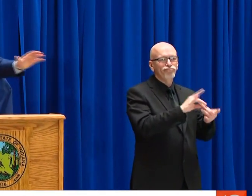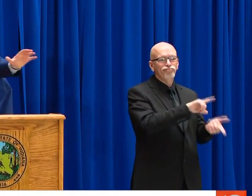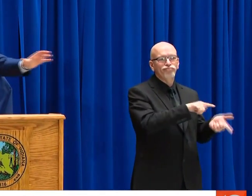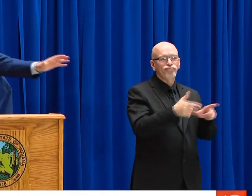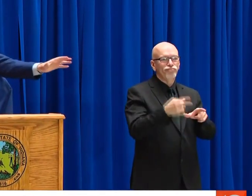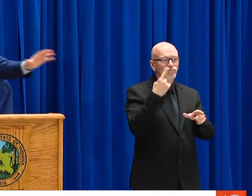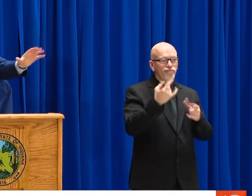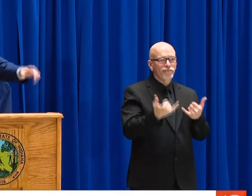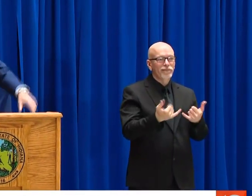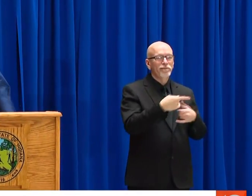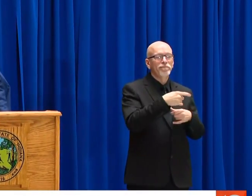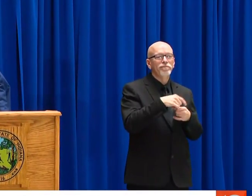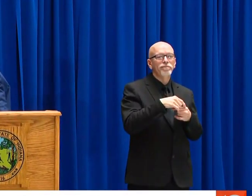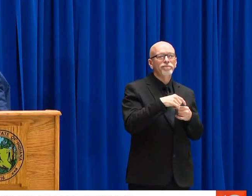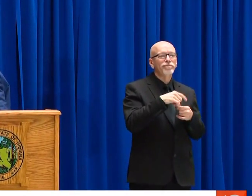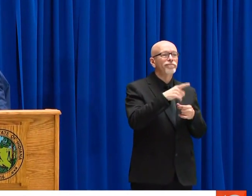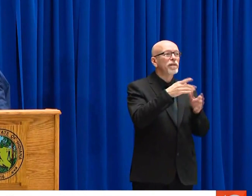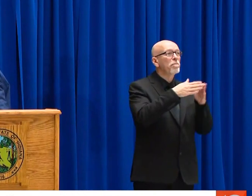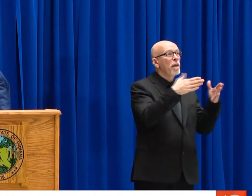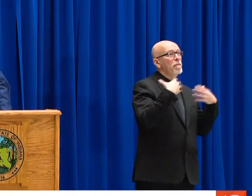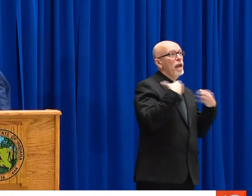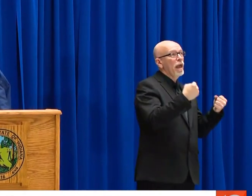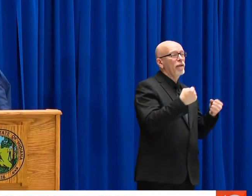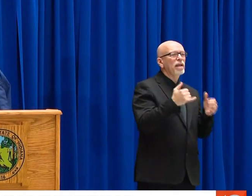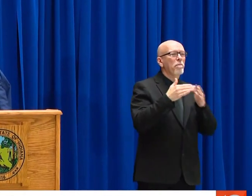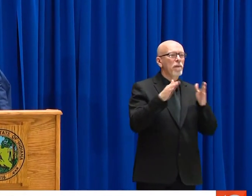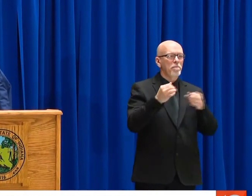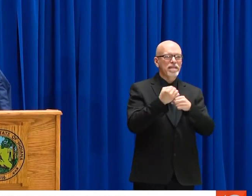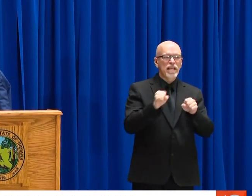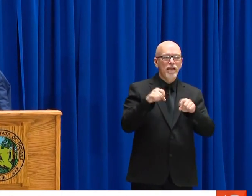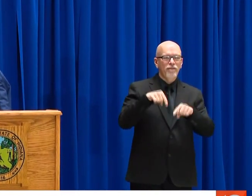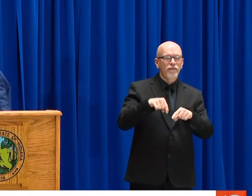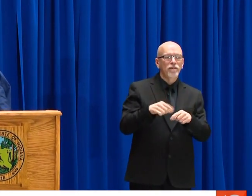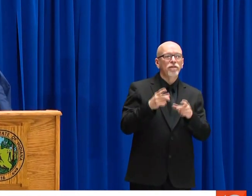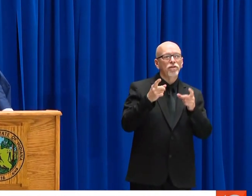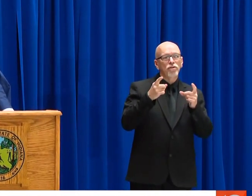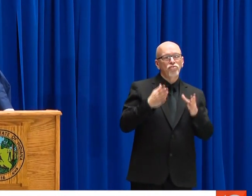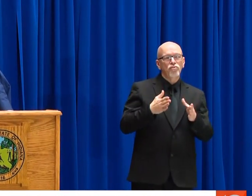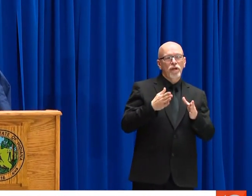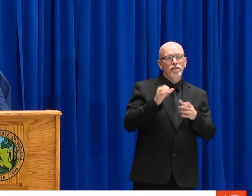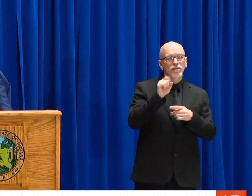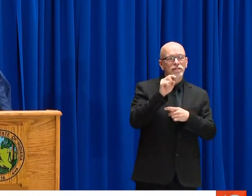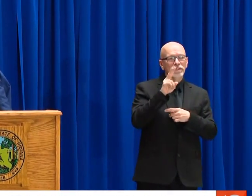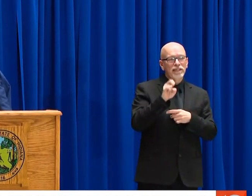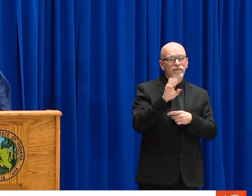THANK YOU. THANK YOU, DOCTOR.